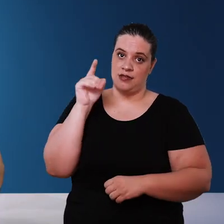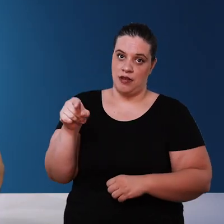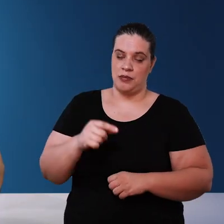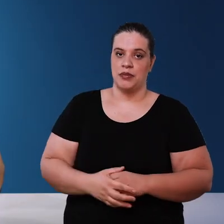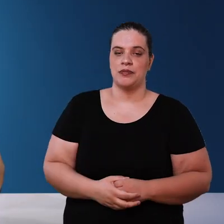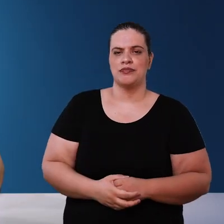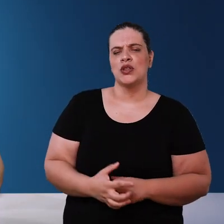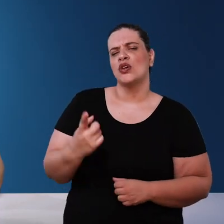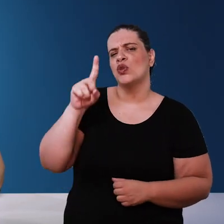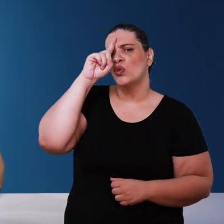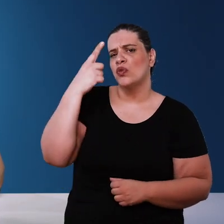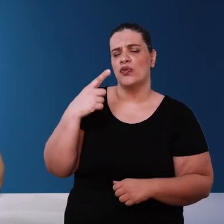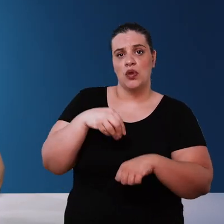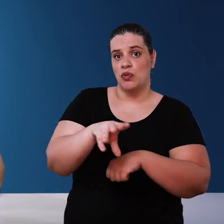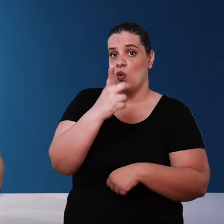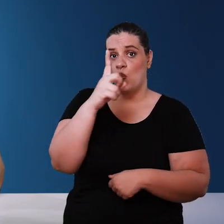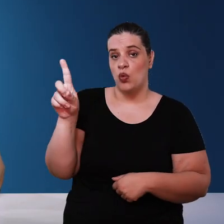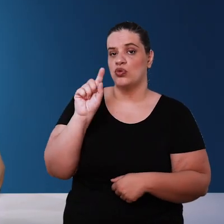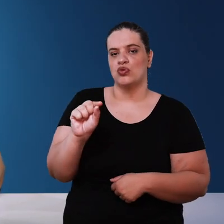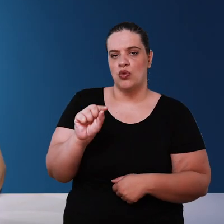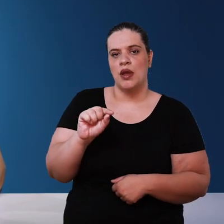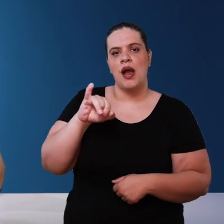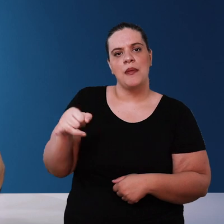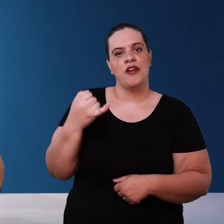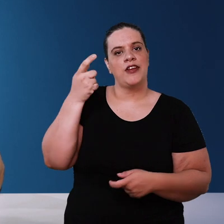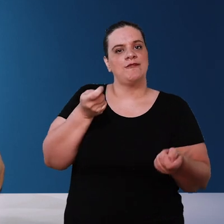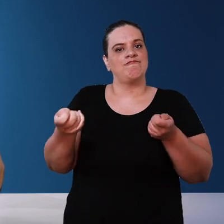that I would like to work with from a perspective of rational water consumption